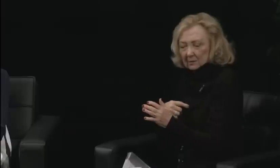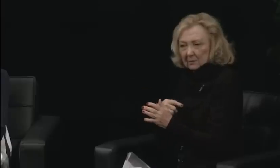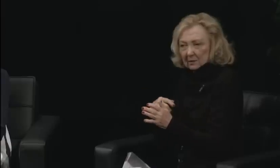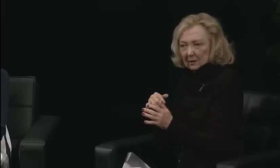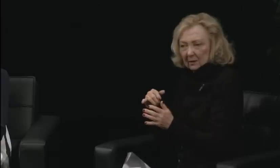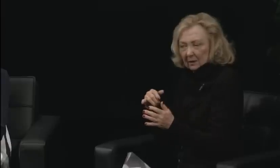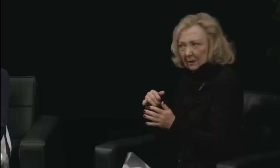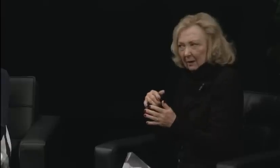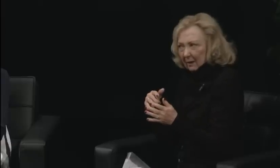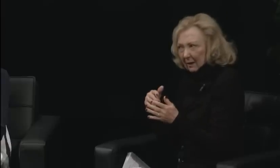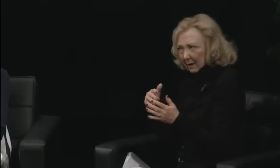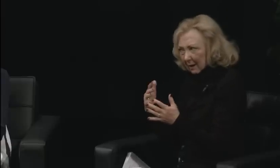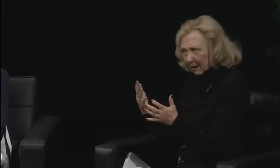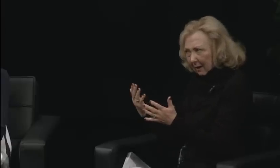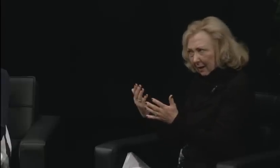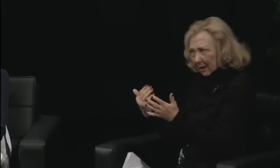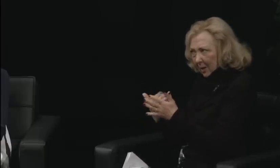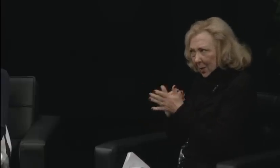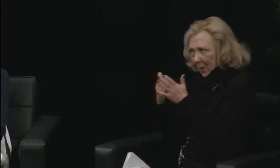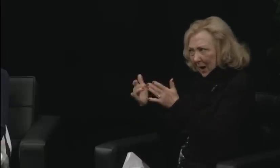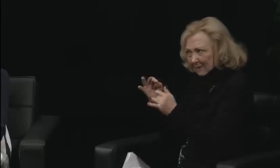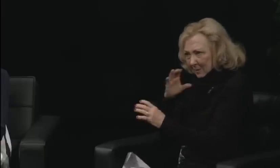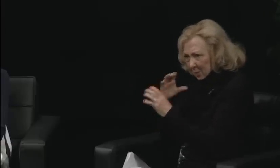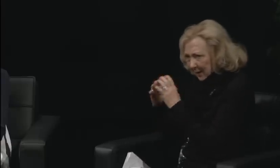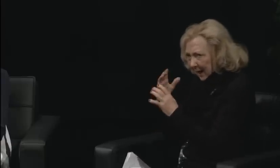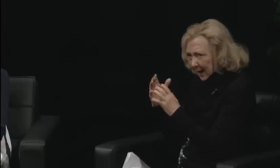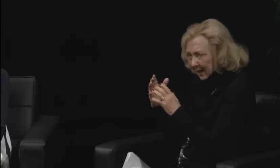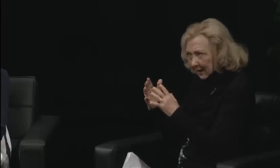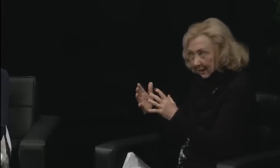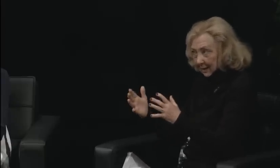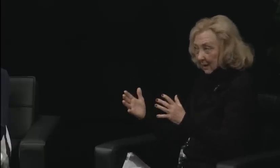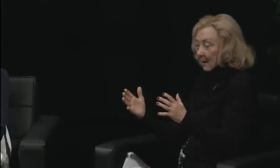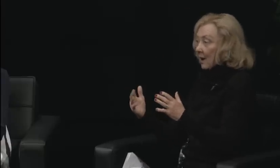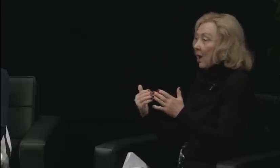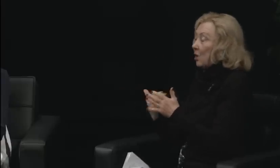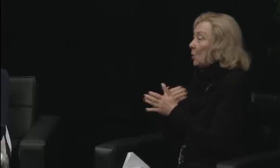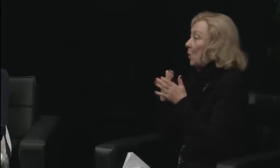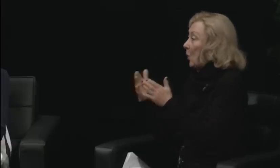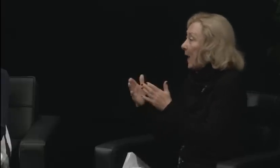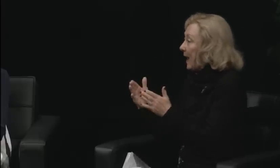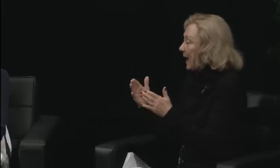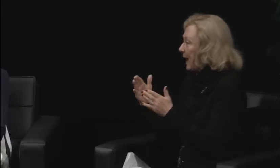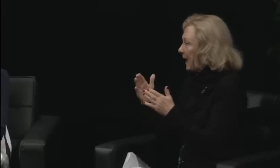and he said, "I never in my life thought